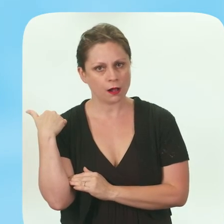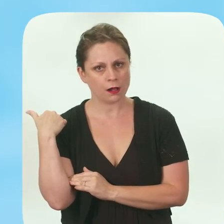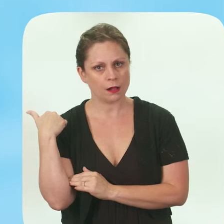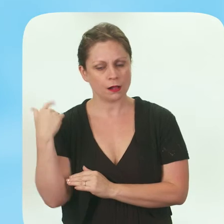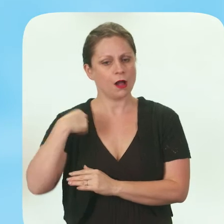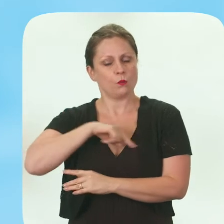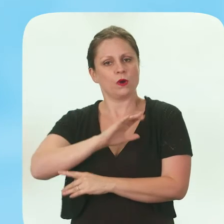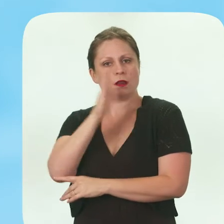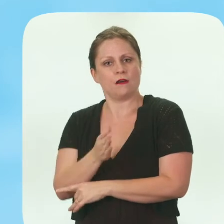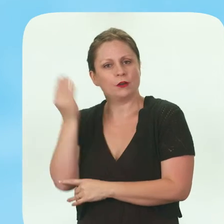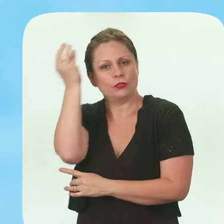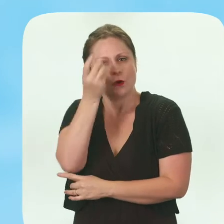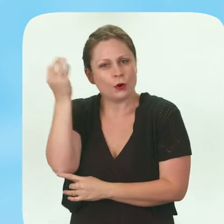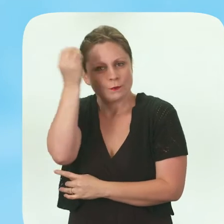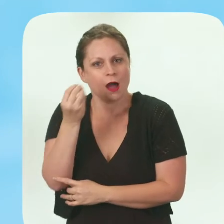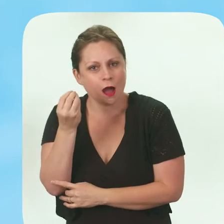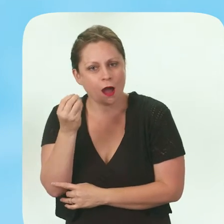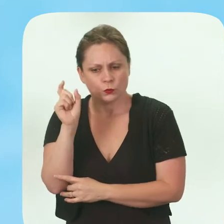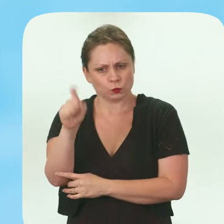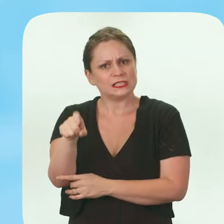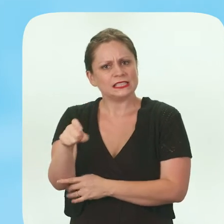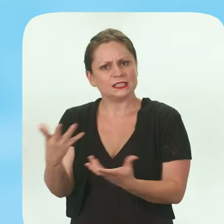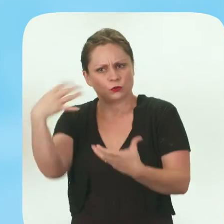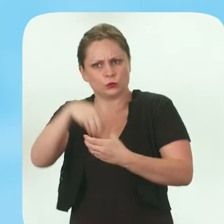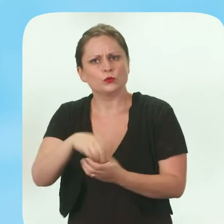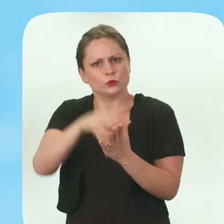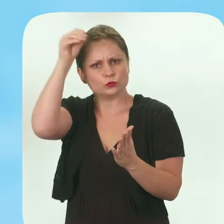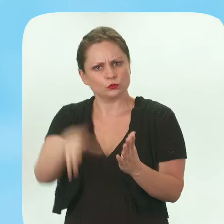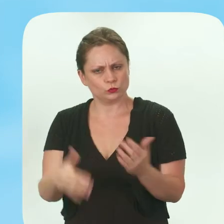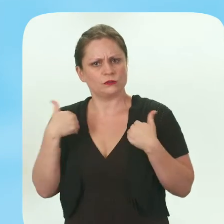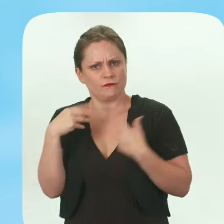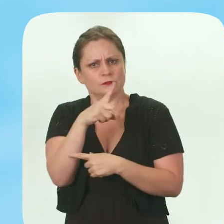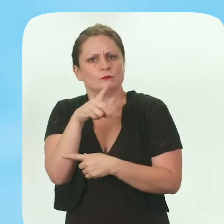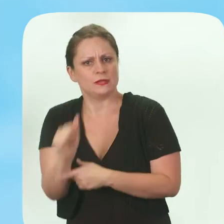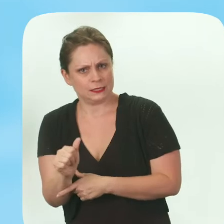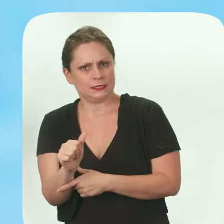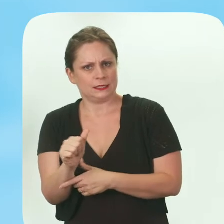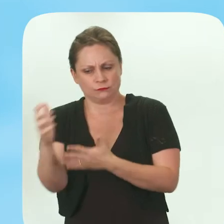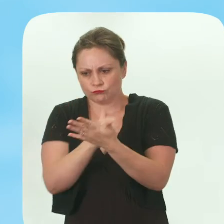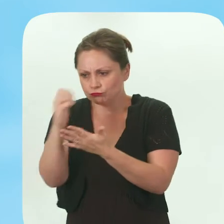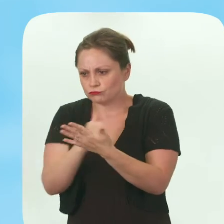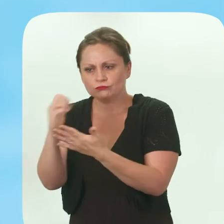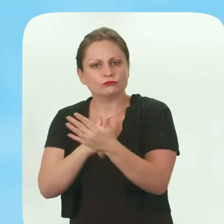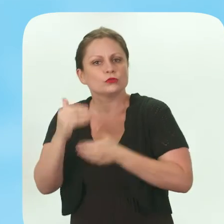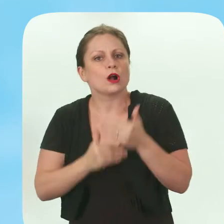We had never really thought about the necessity of including students with disabilities this data collection process.